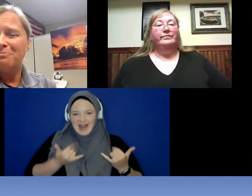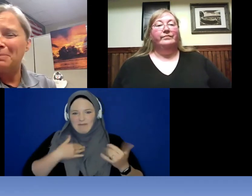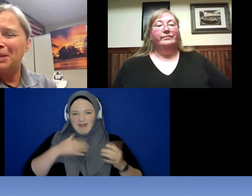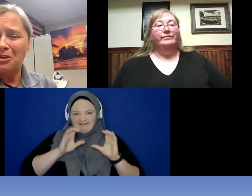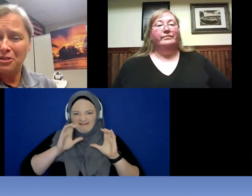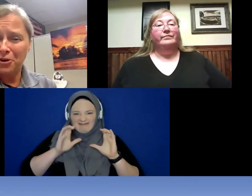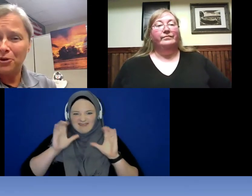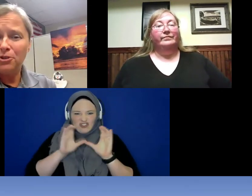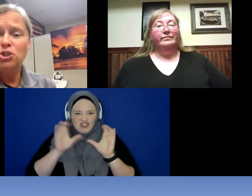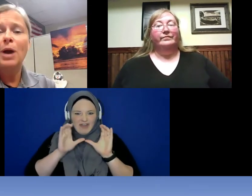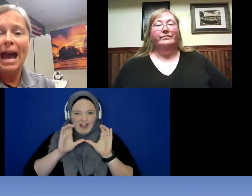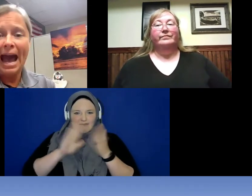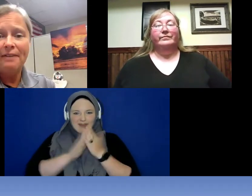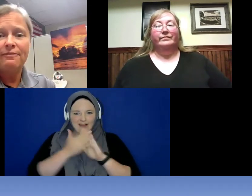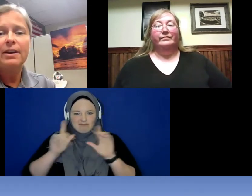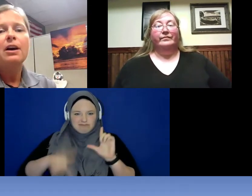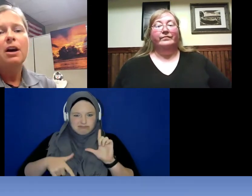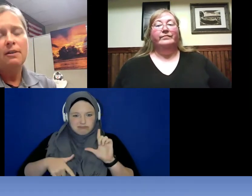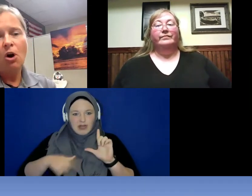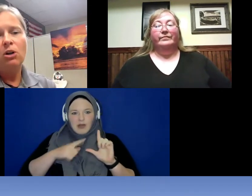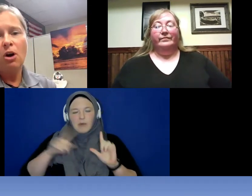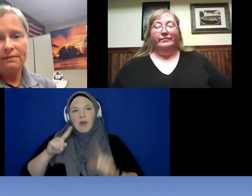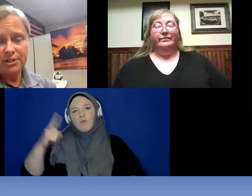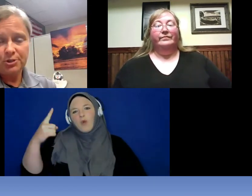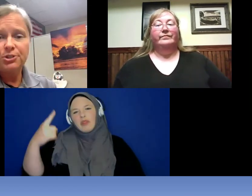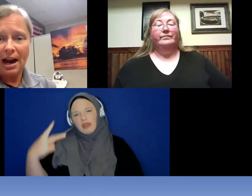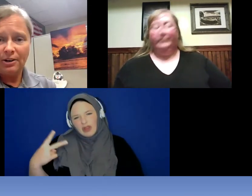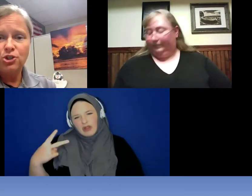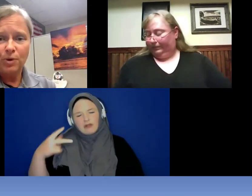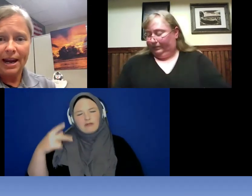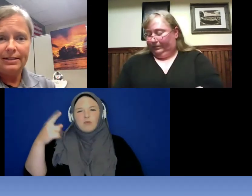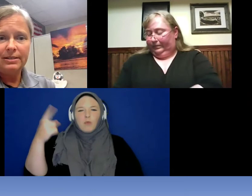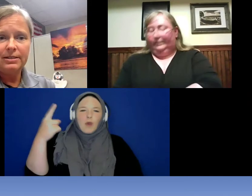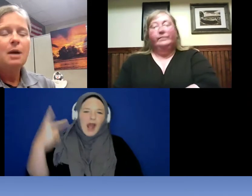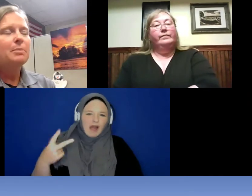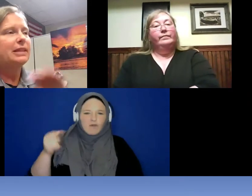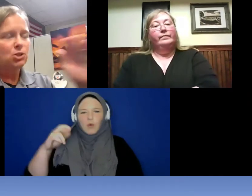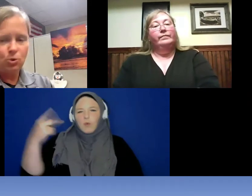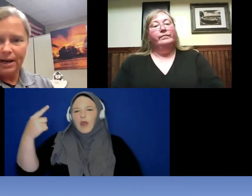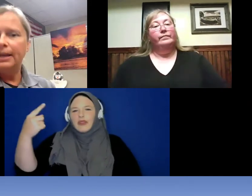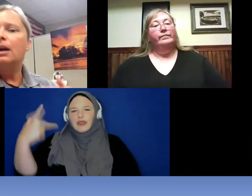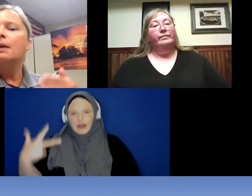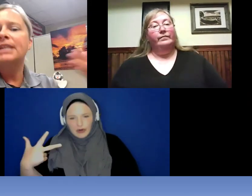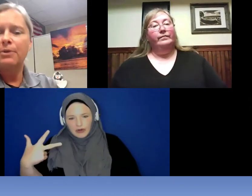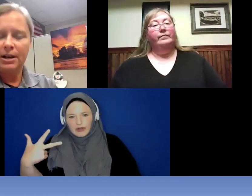maybe a third to a half of all officers are trained but that training comes out on